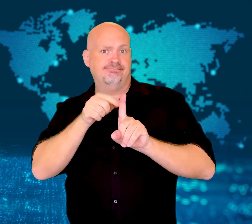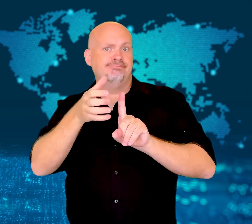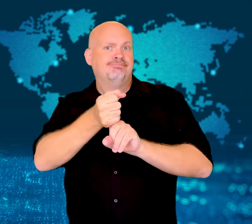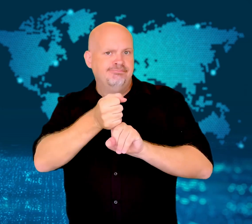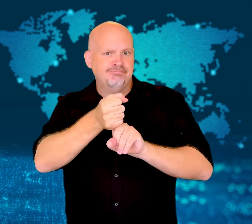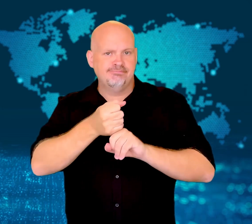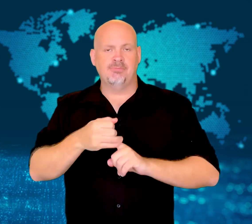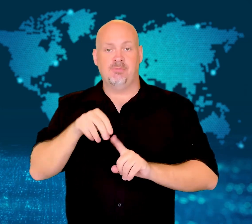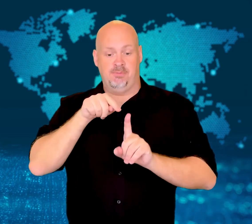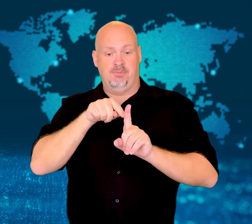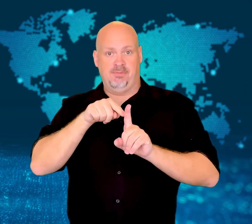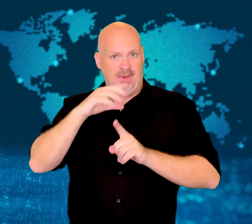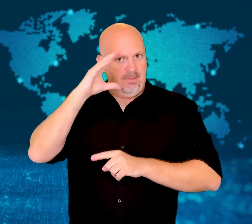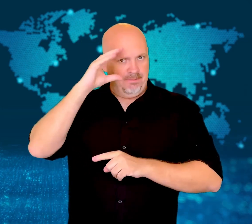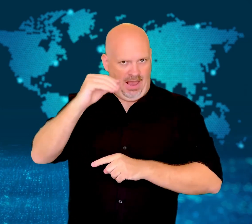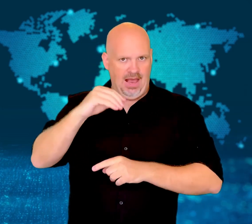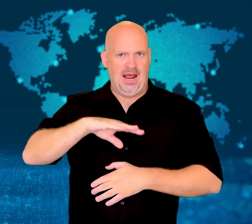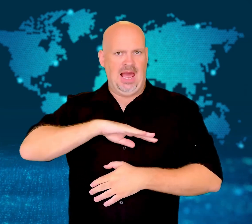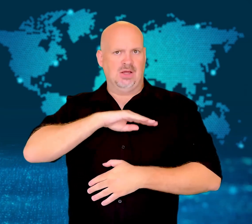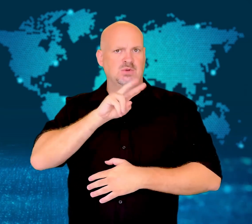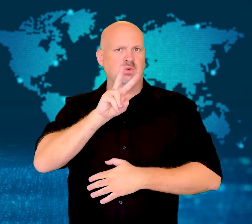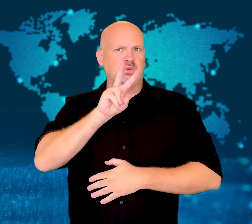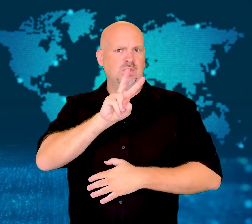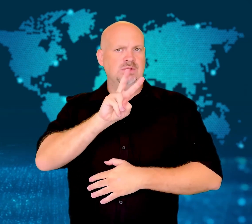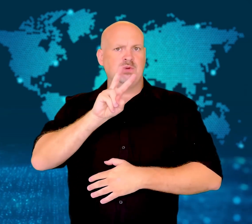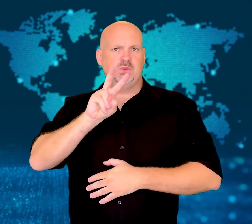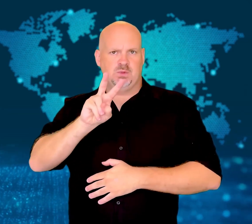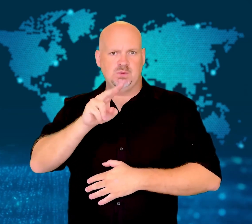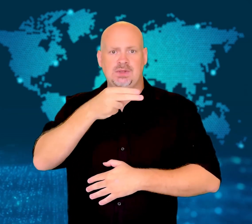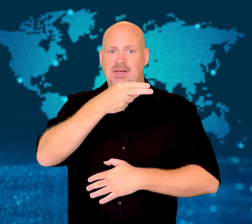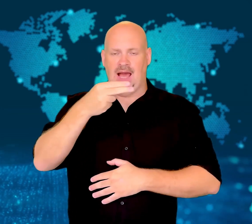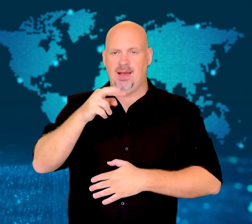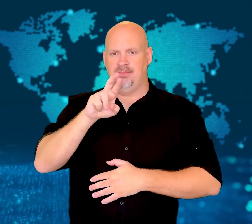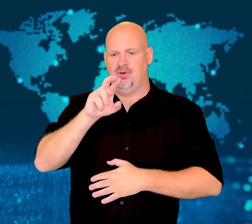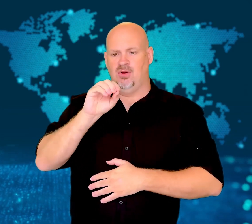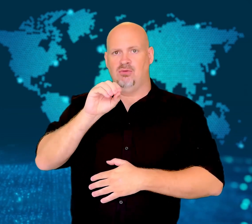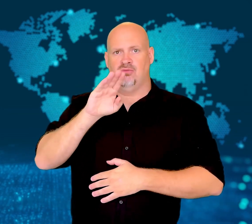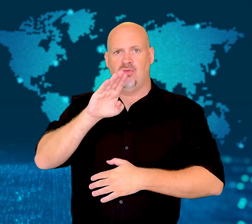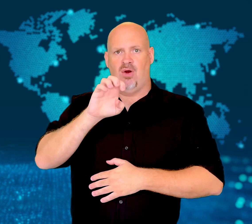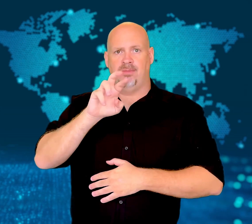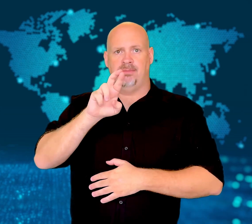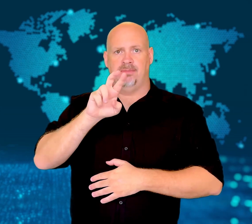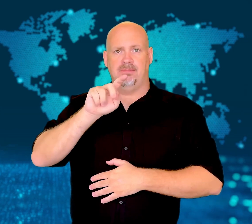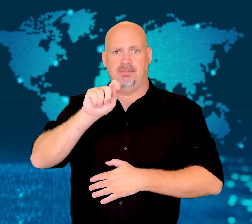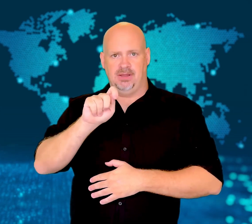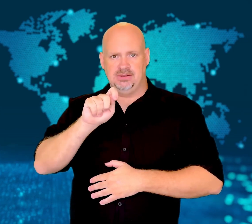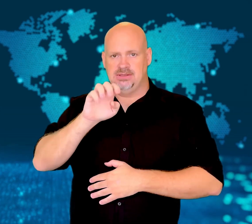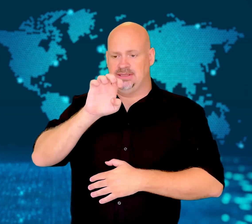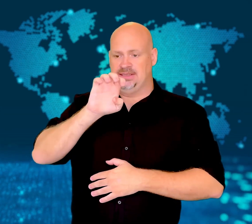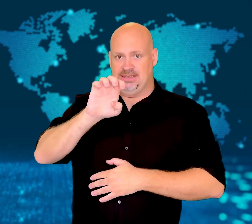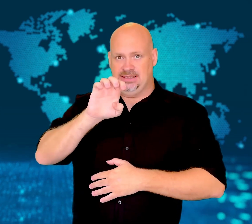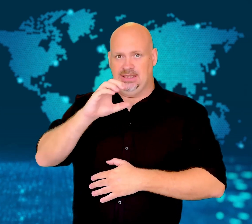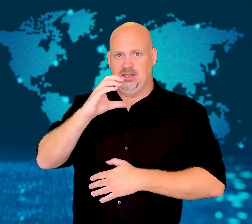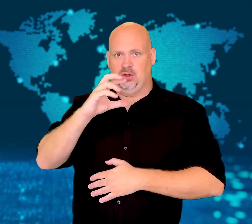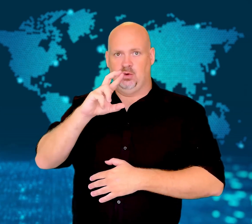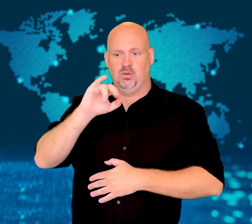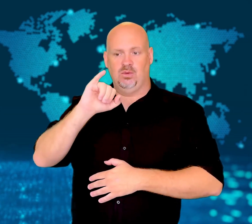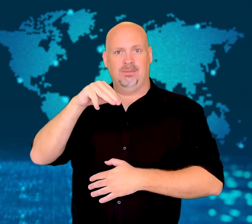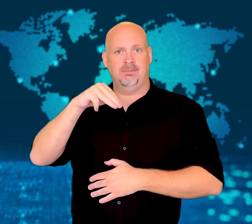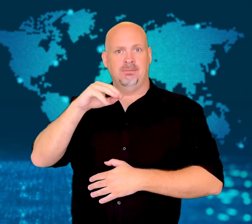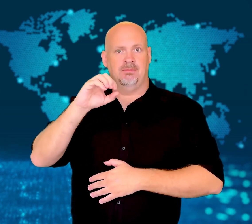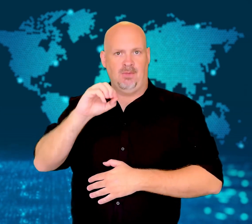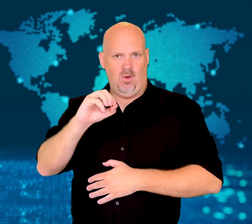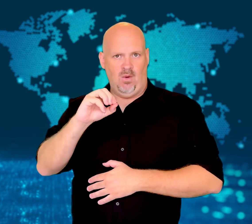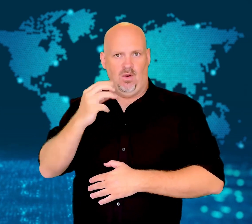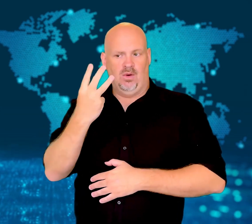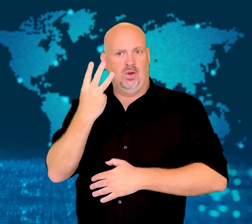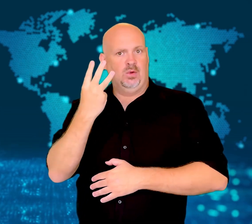pulled over a suspect about 8 kilometers north of the shooting.